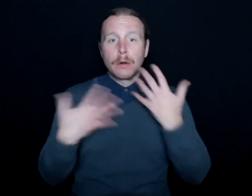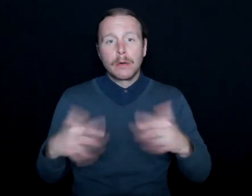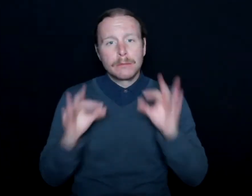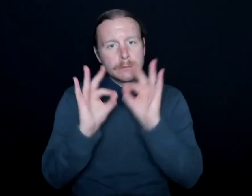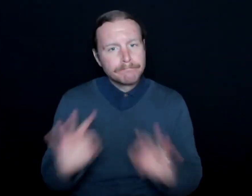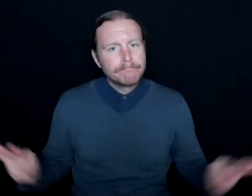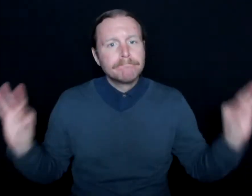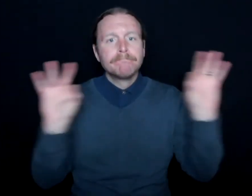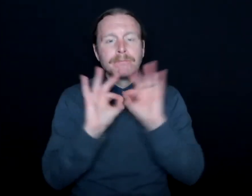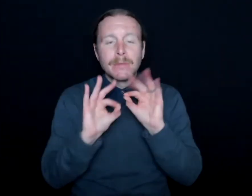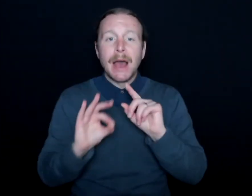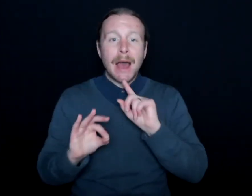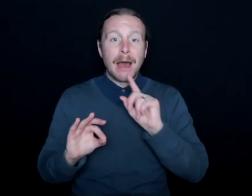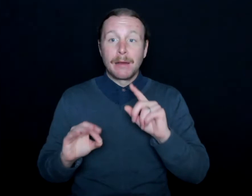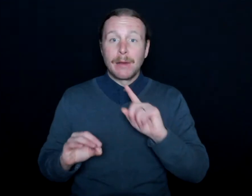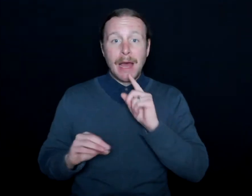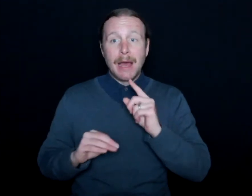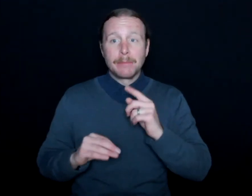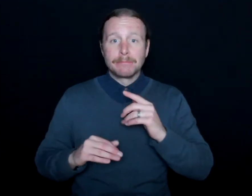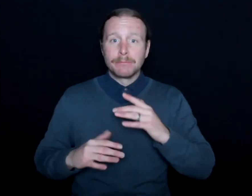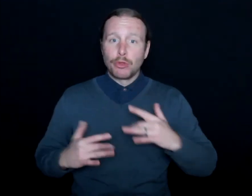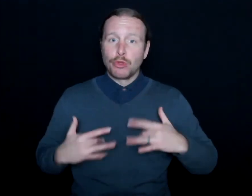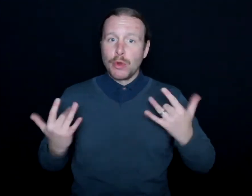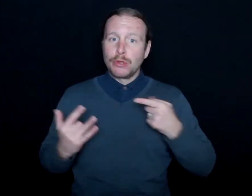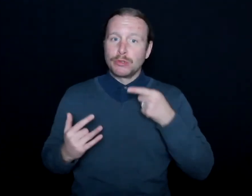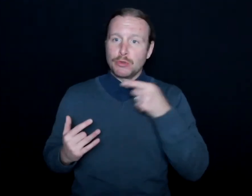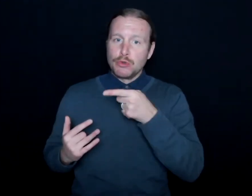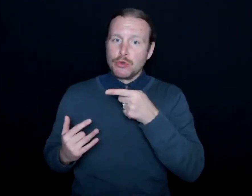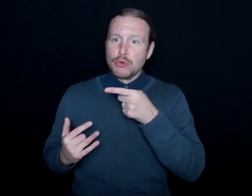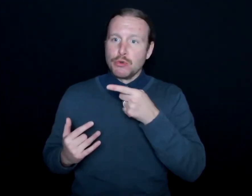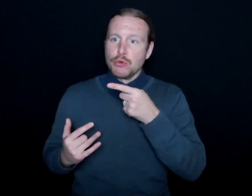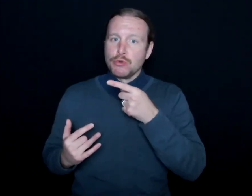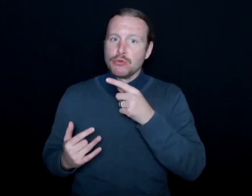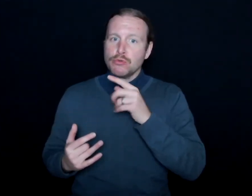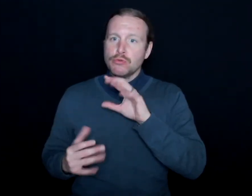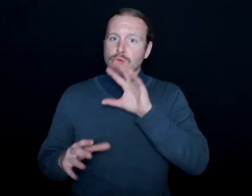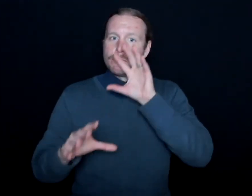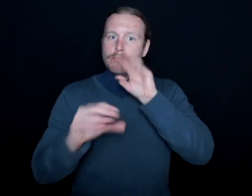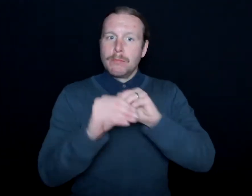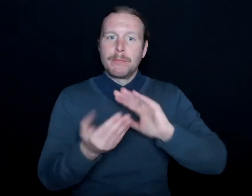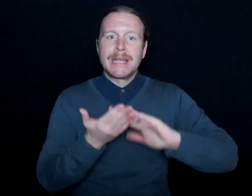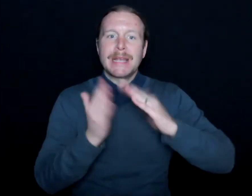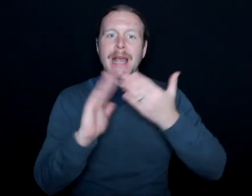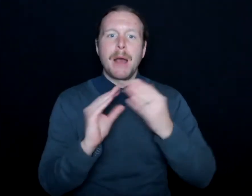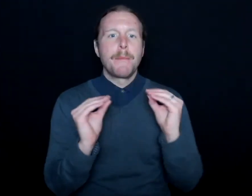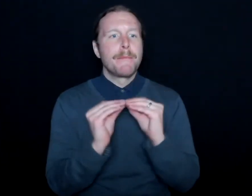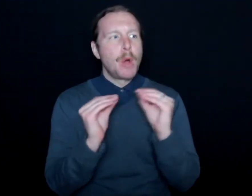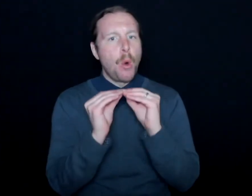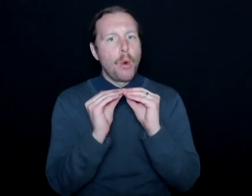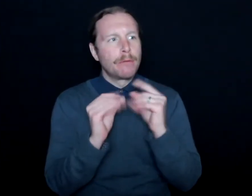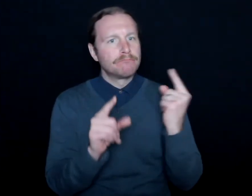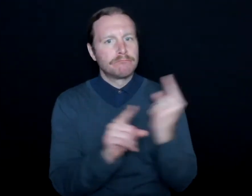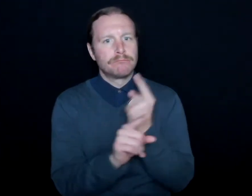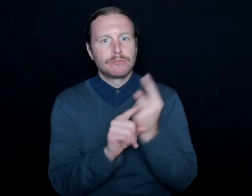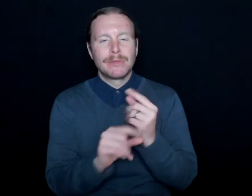And I'm glad that you feel that it's becoming more necessary, and certainly not a favor.